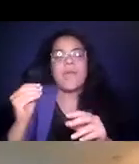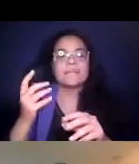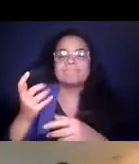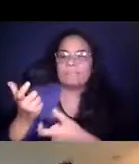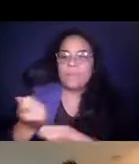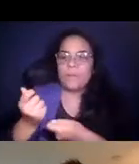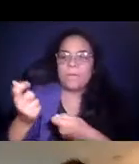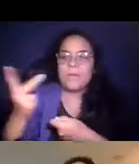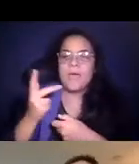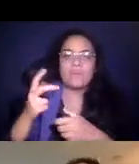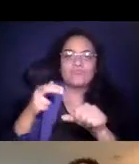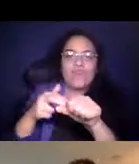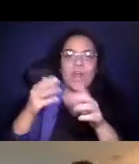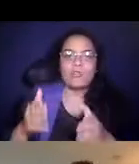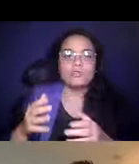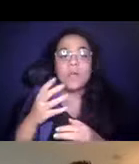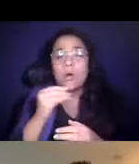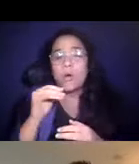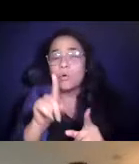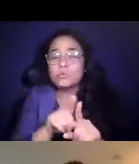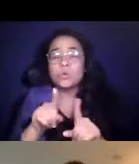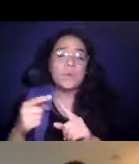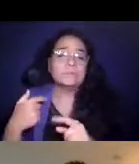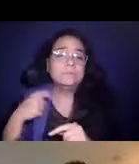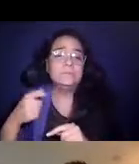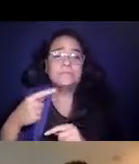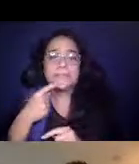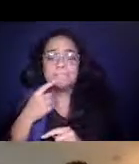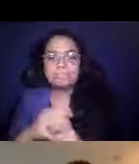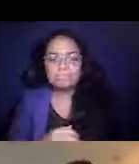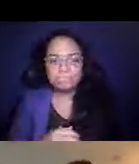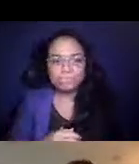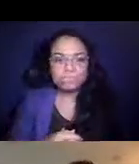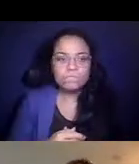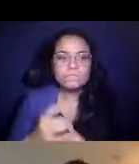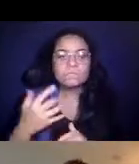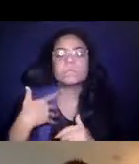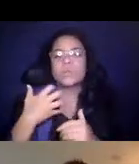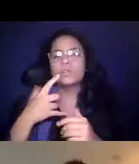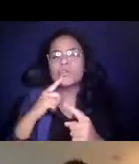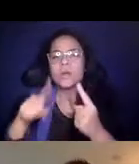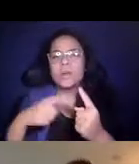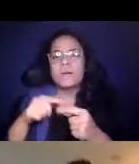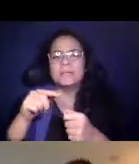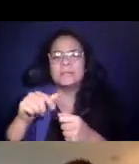14:22:17 I would be are remisif I didn't raise the issue of scarcity.